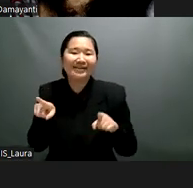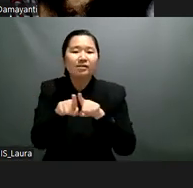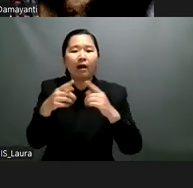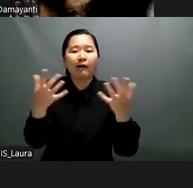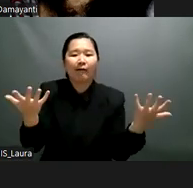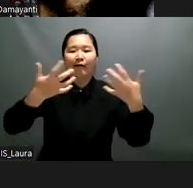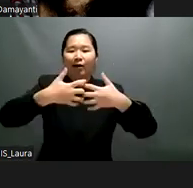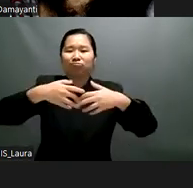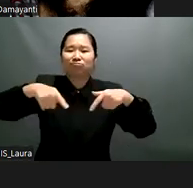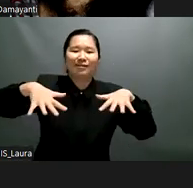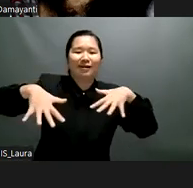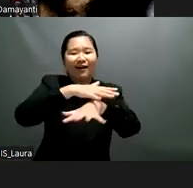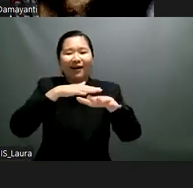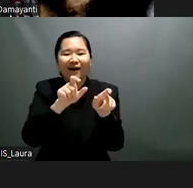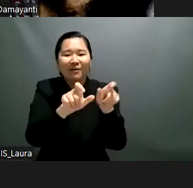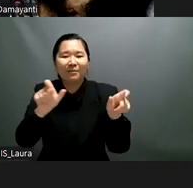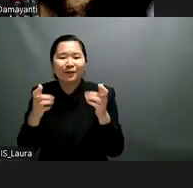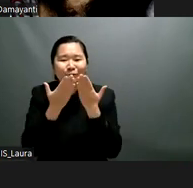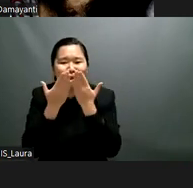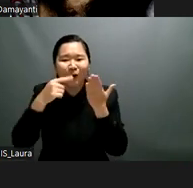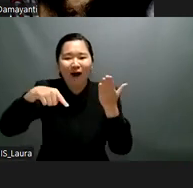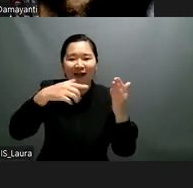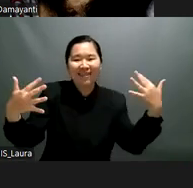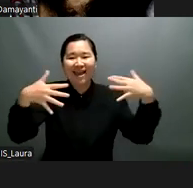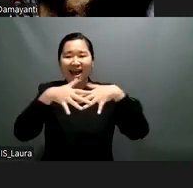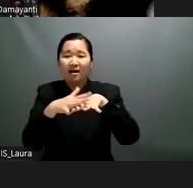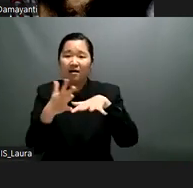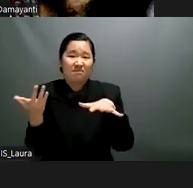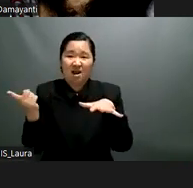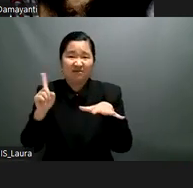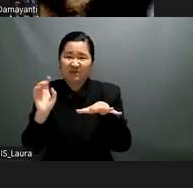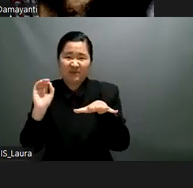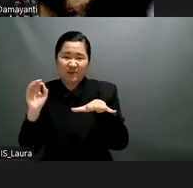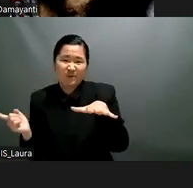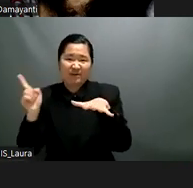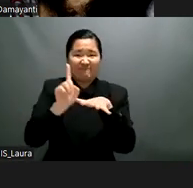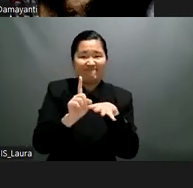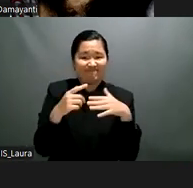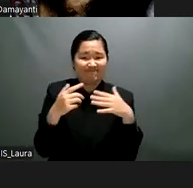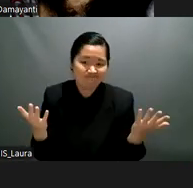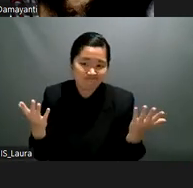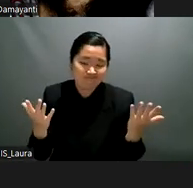i'd like to point just to three quick um areas that need to be taken into consideration at all